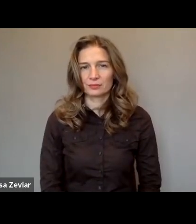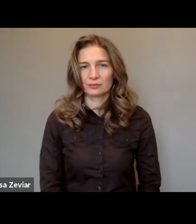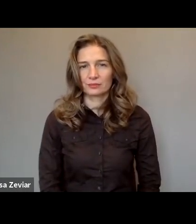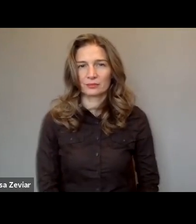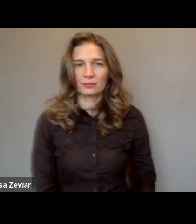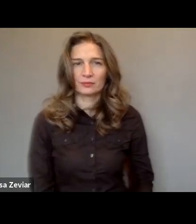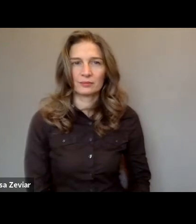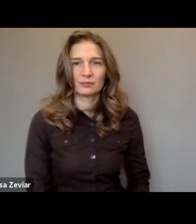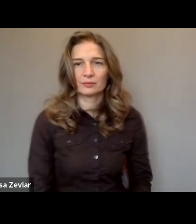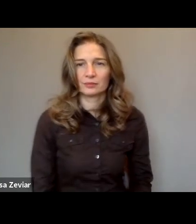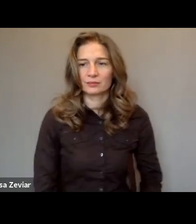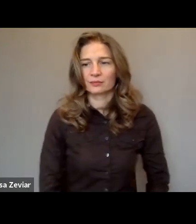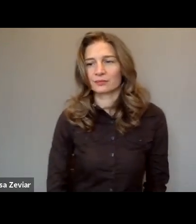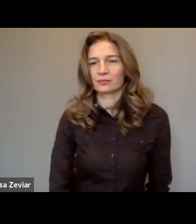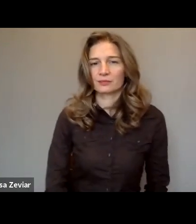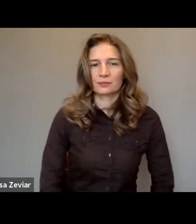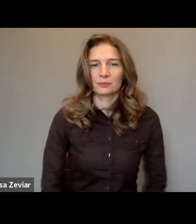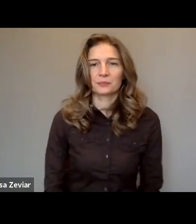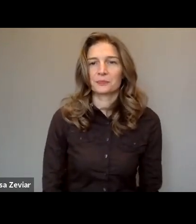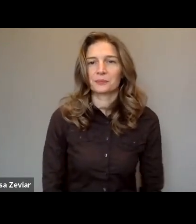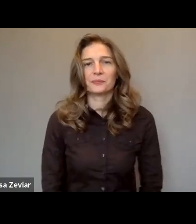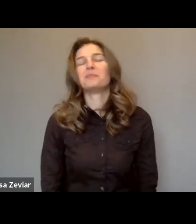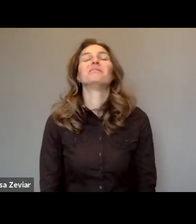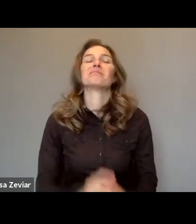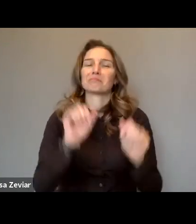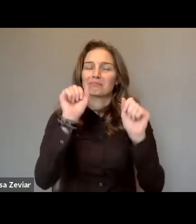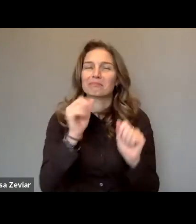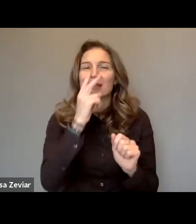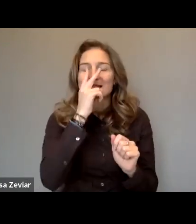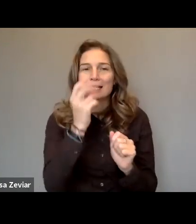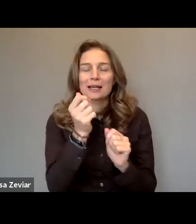We see the number of participants increasing, just a few more minutes.